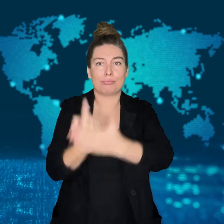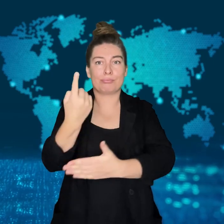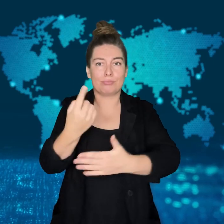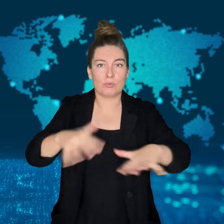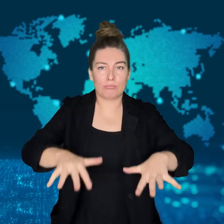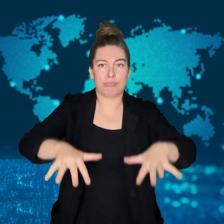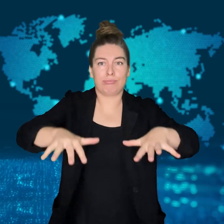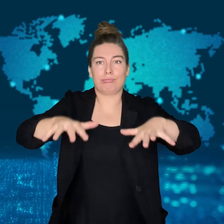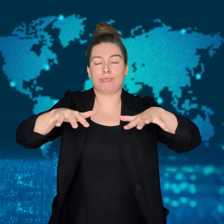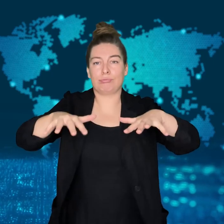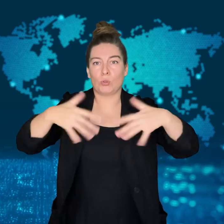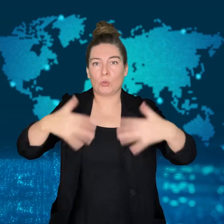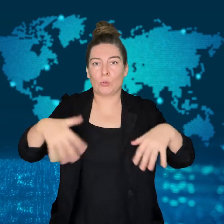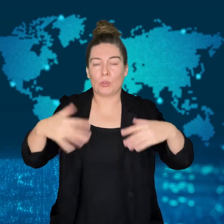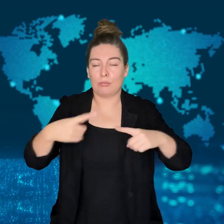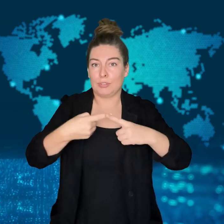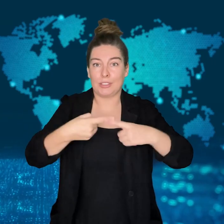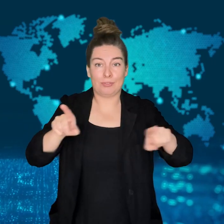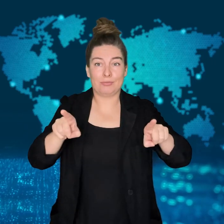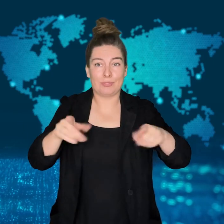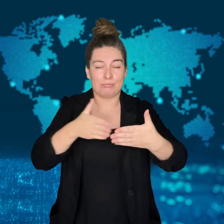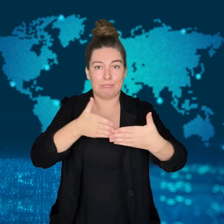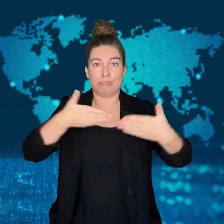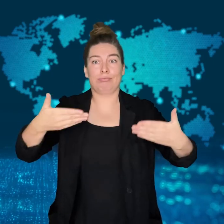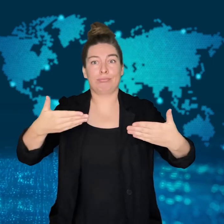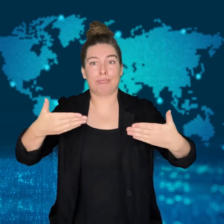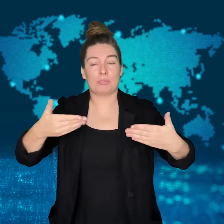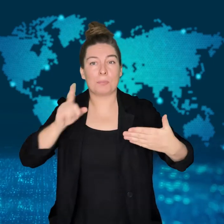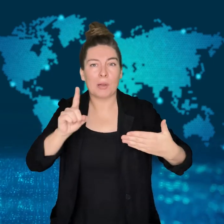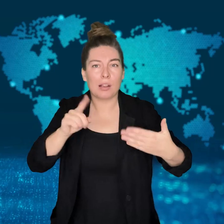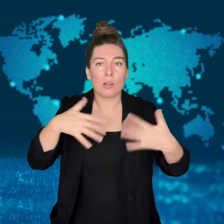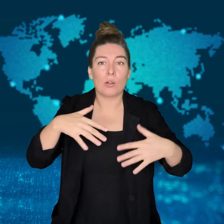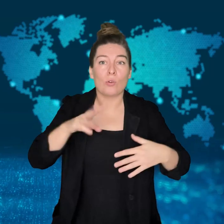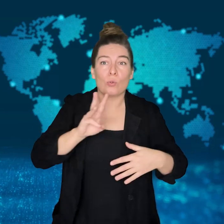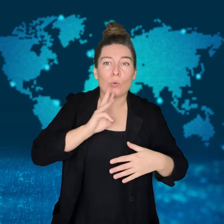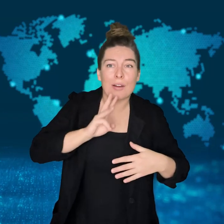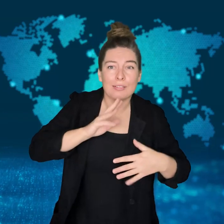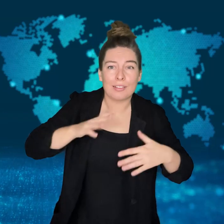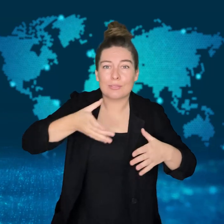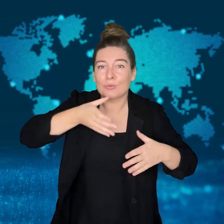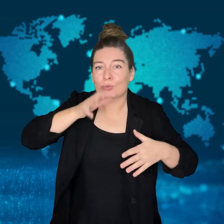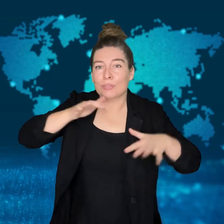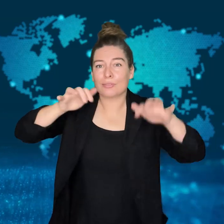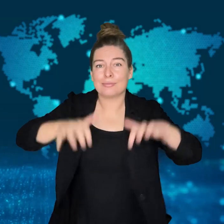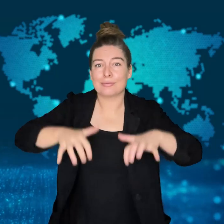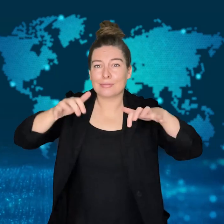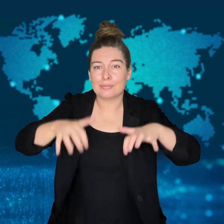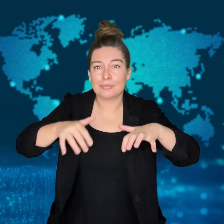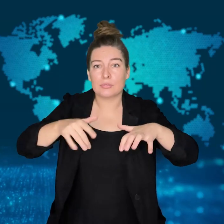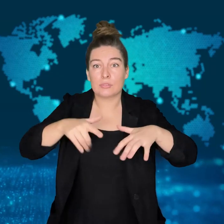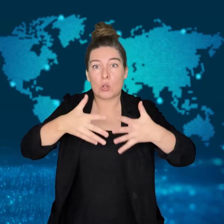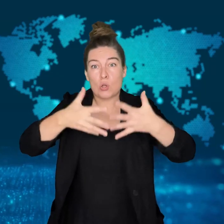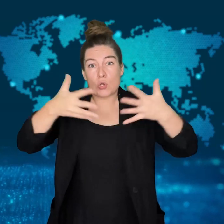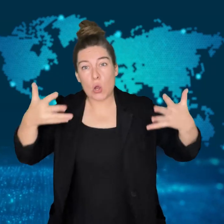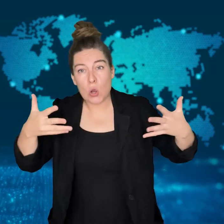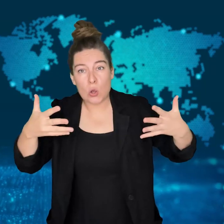This is quite a contrast to the heavy rains, but "whether there's less water